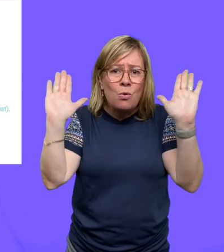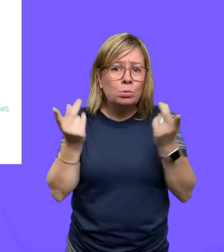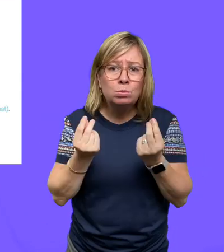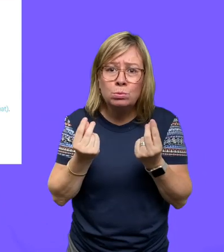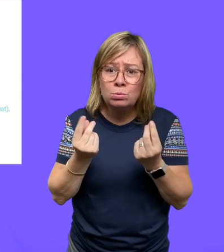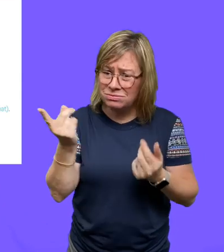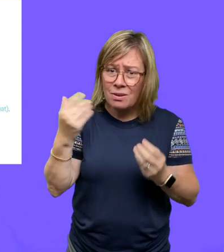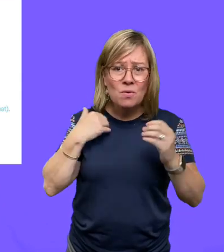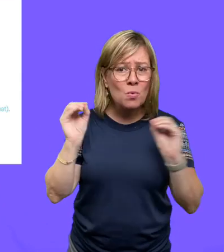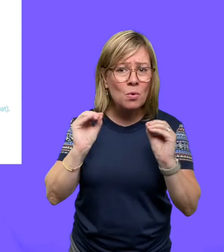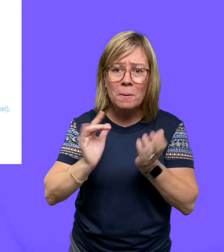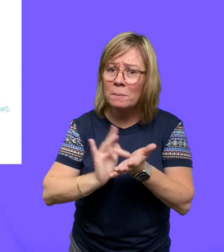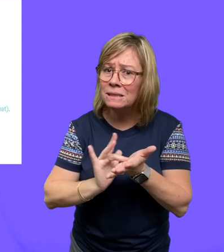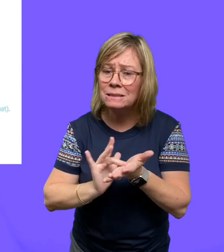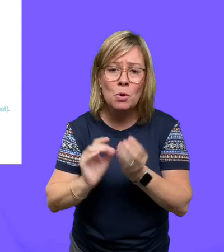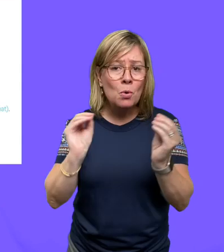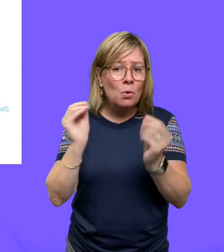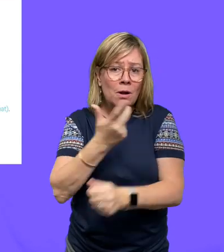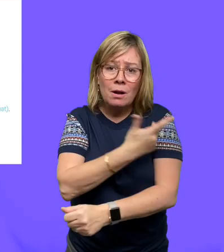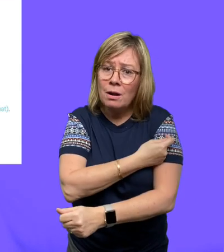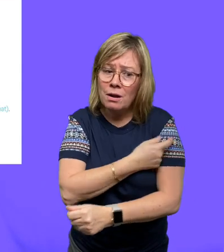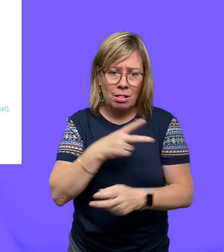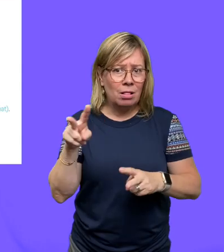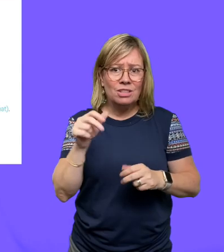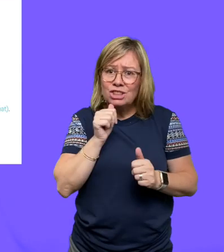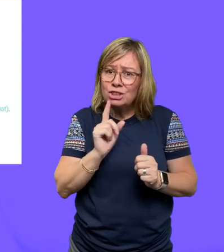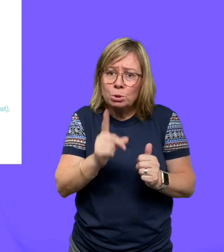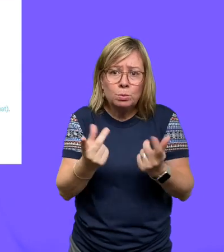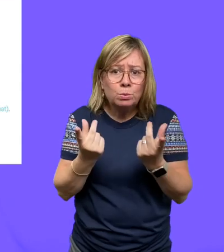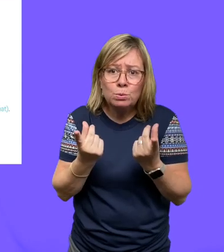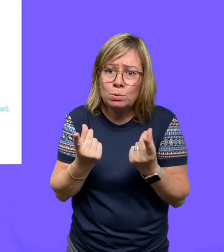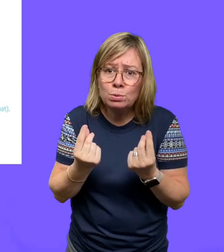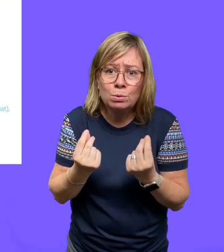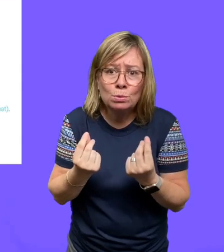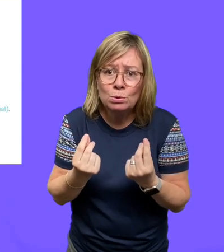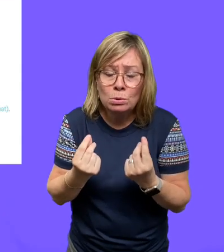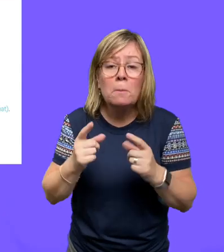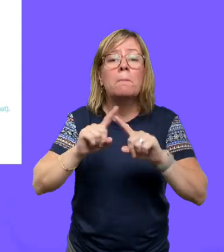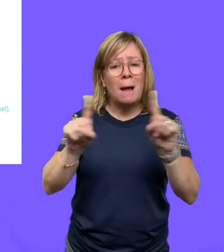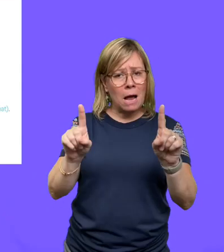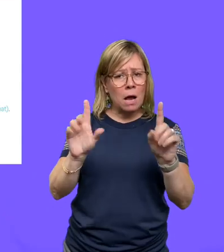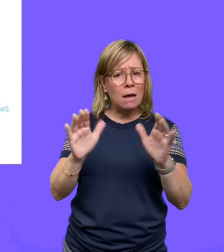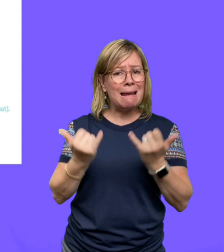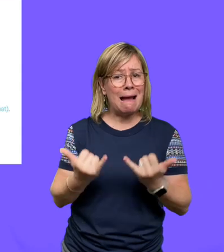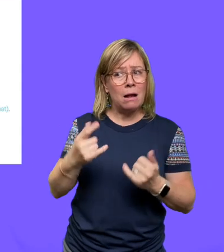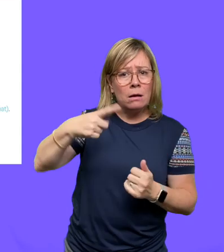to treat it. There's no medication or vaccinations for it as of yet, but doctors